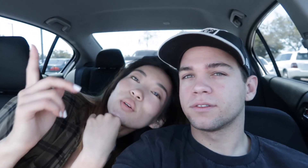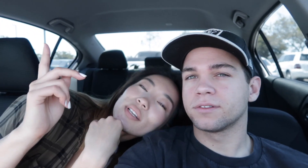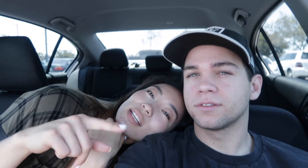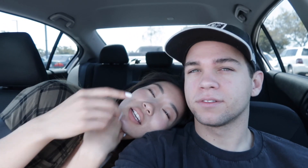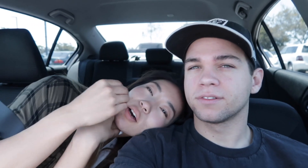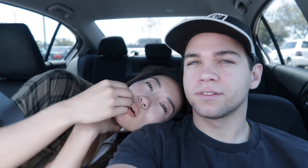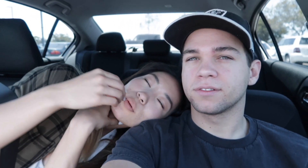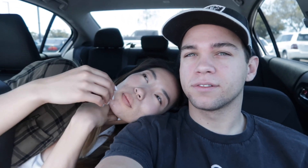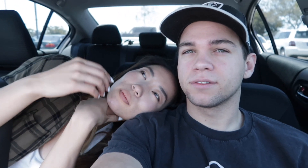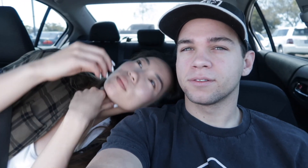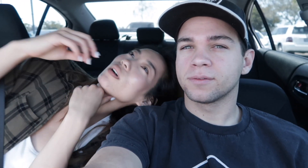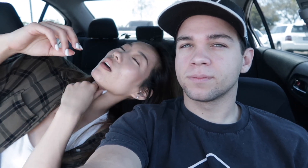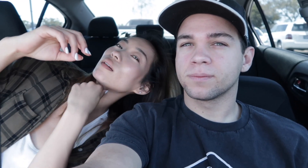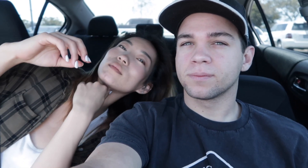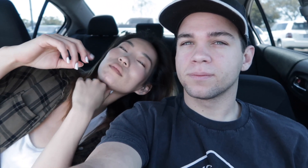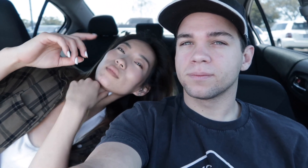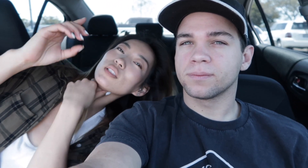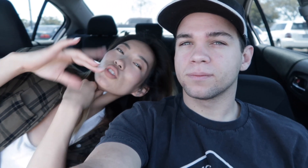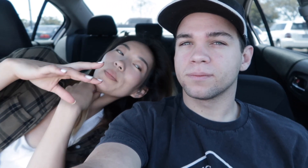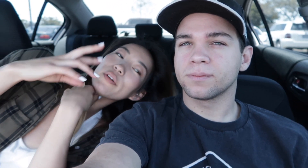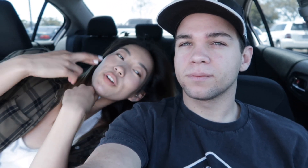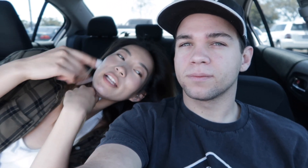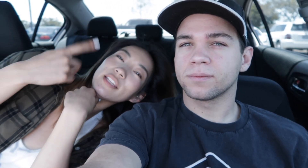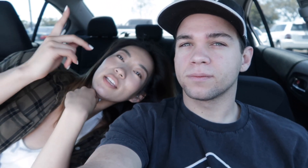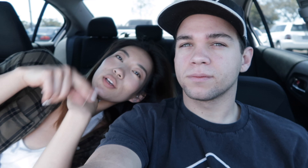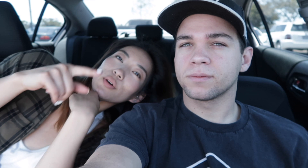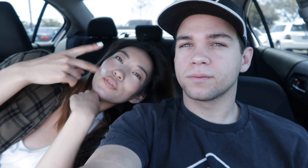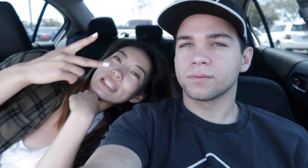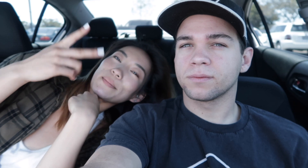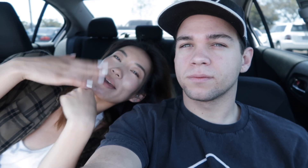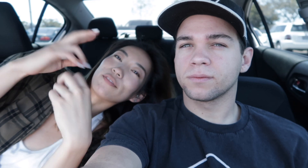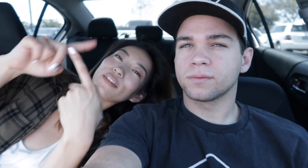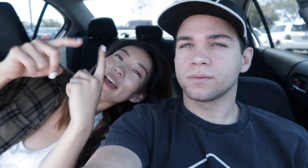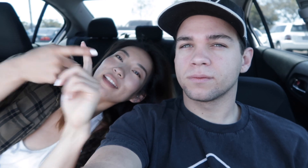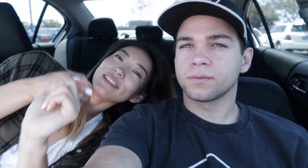We're gonna go. We're gonna go drop off Ryan then visit my friend